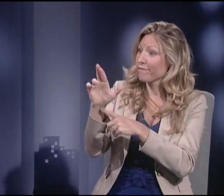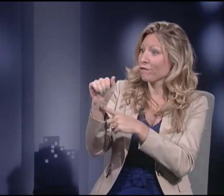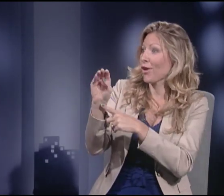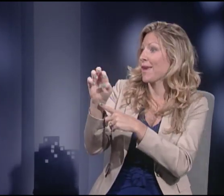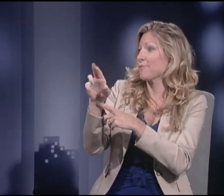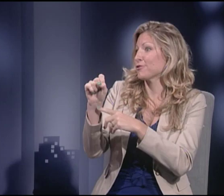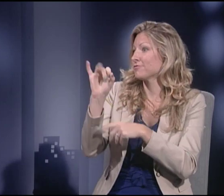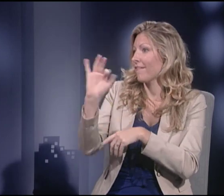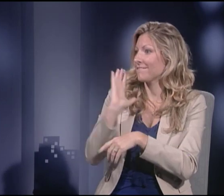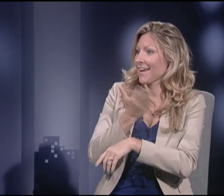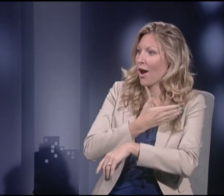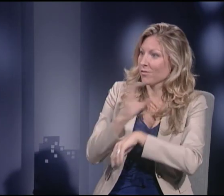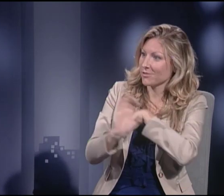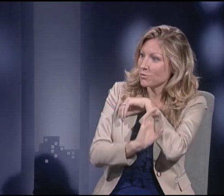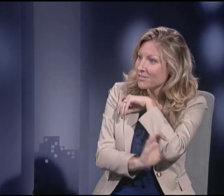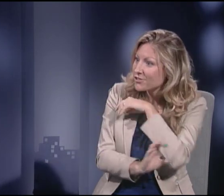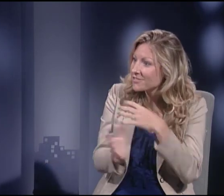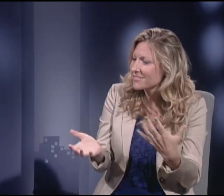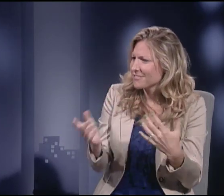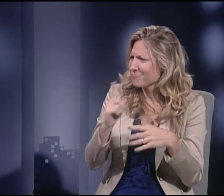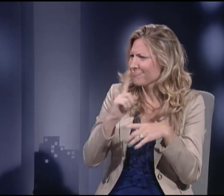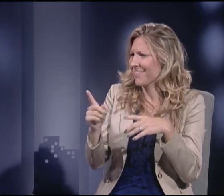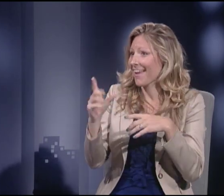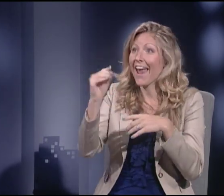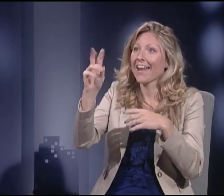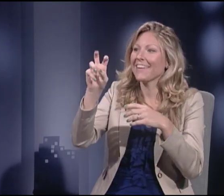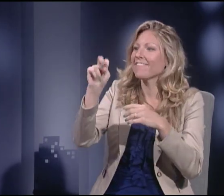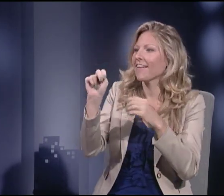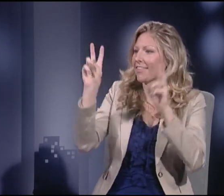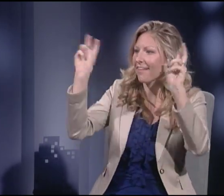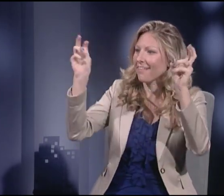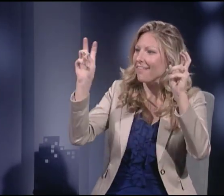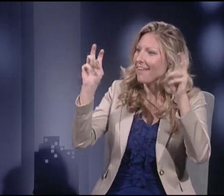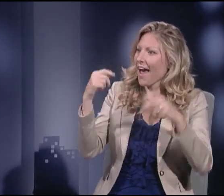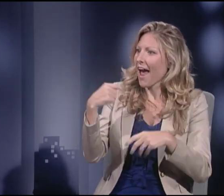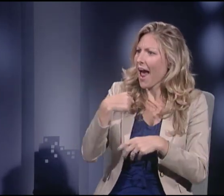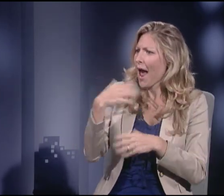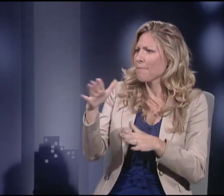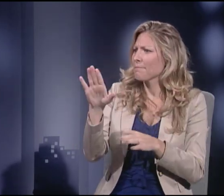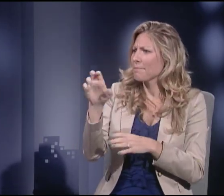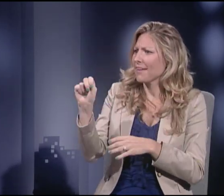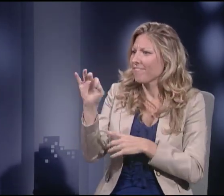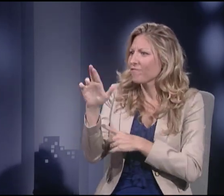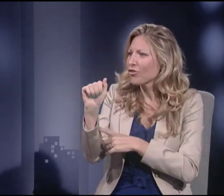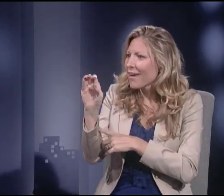the framers of our constitution, and really even, you know,